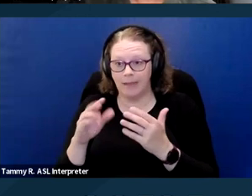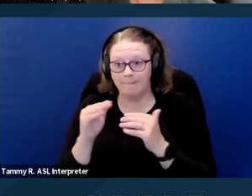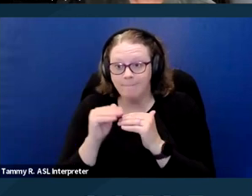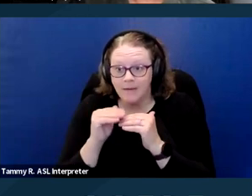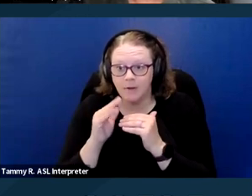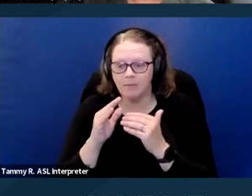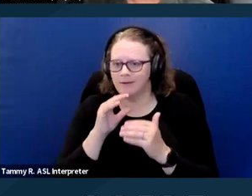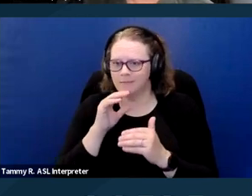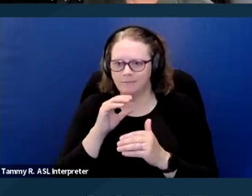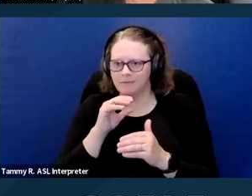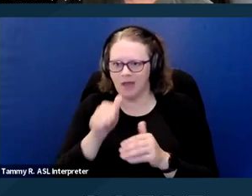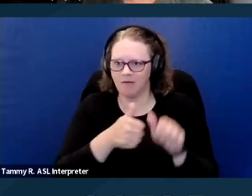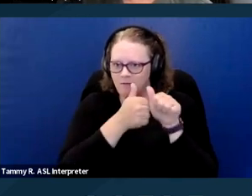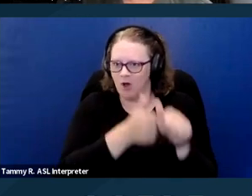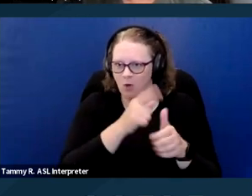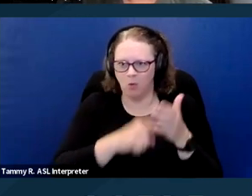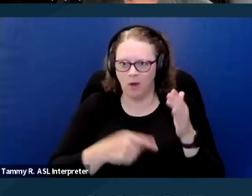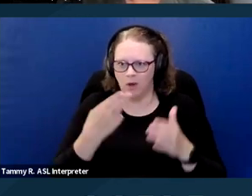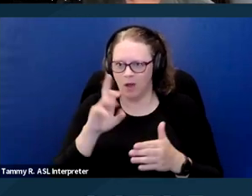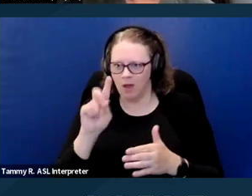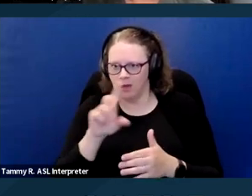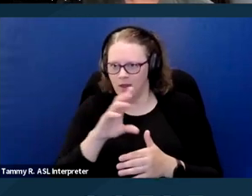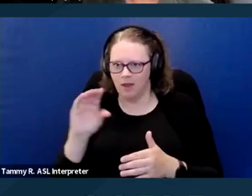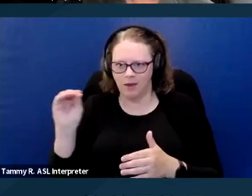with HUD and DOJ guidance. Next slide please.